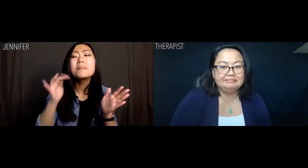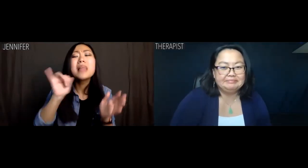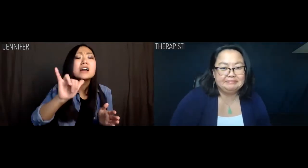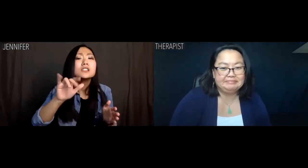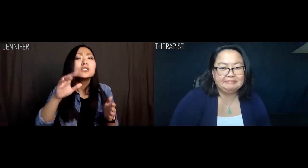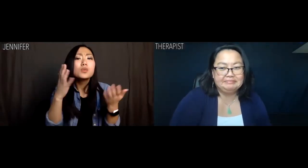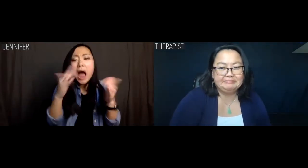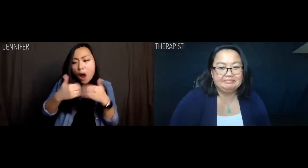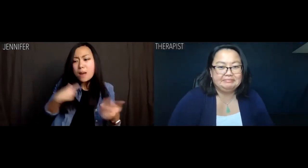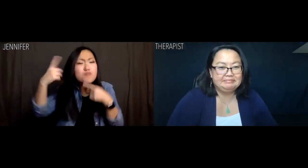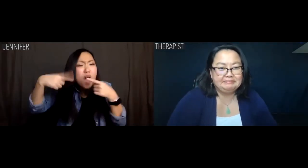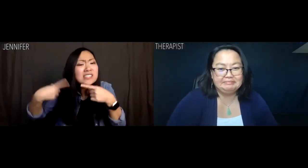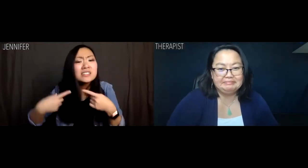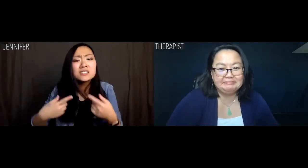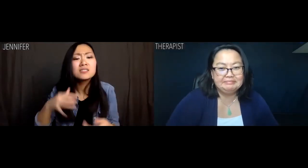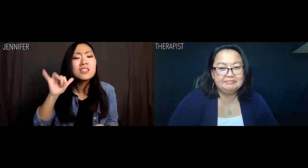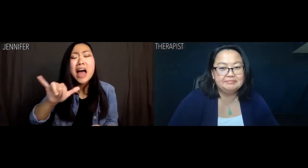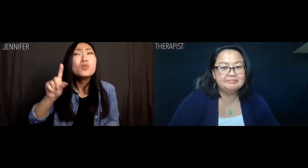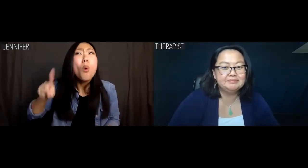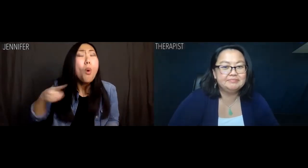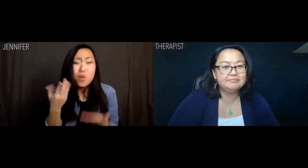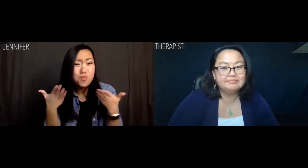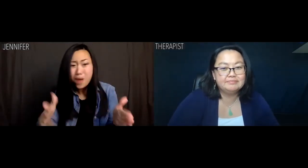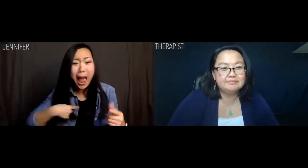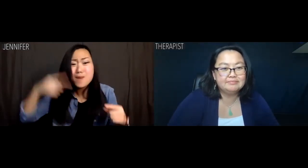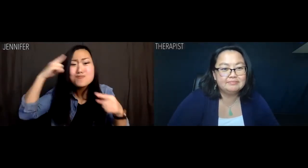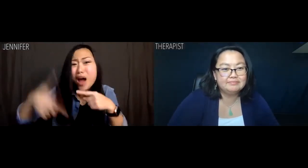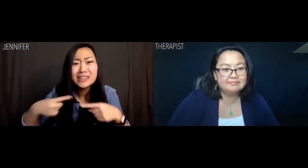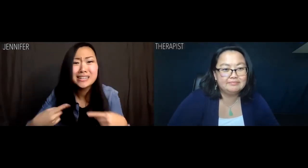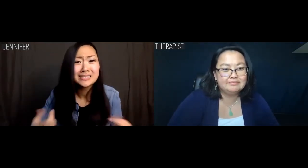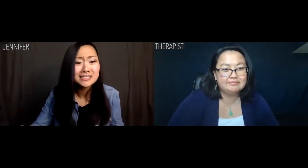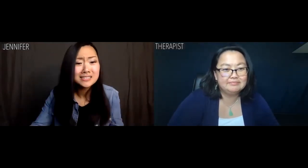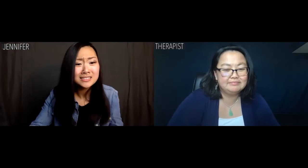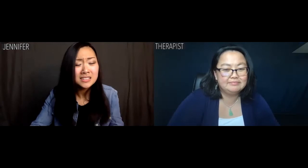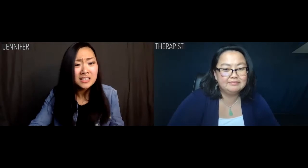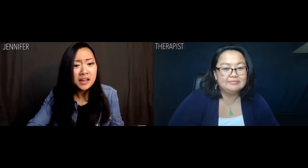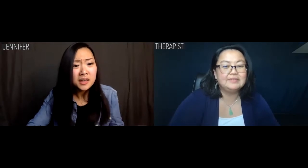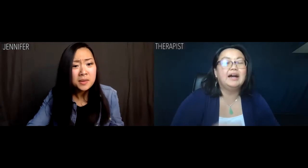Jennifer: But that's how I process. That's the only way to process.